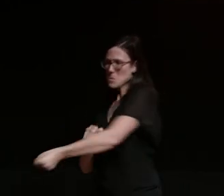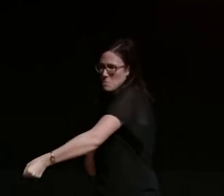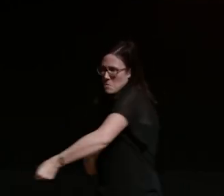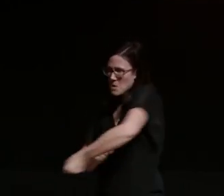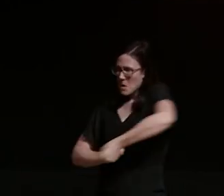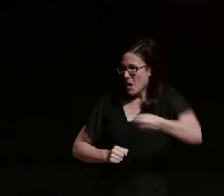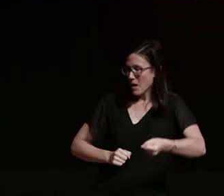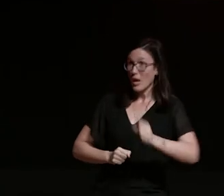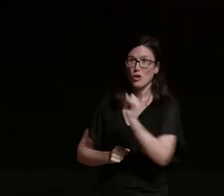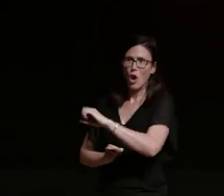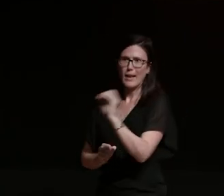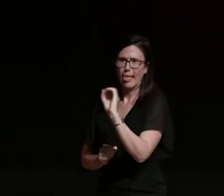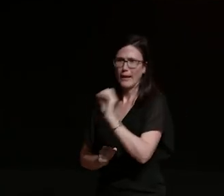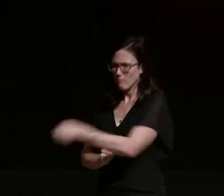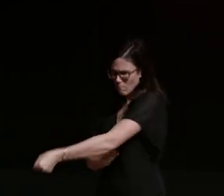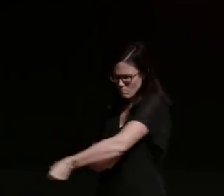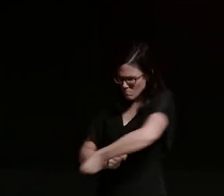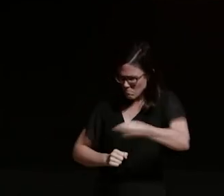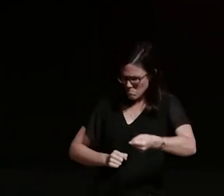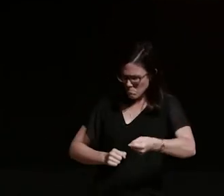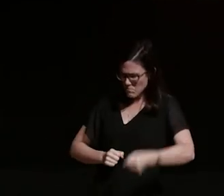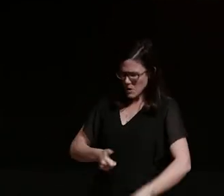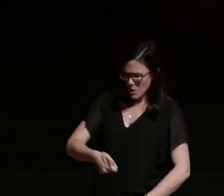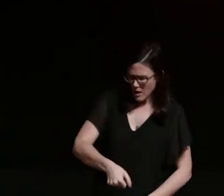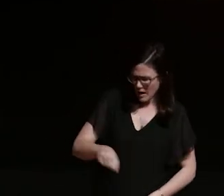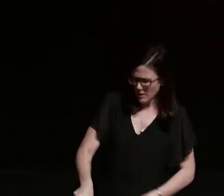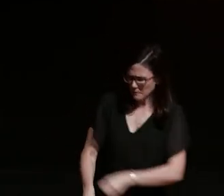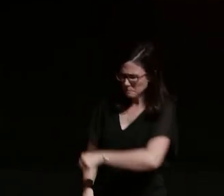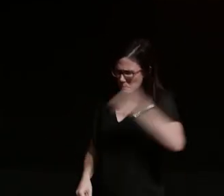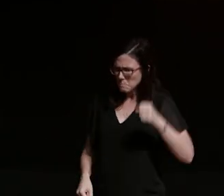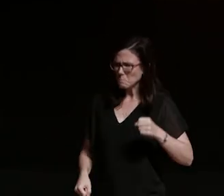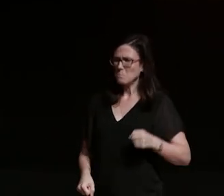knocking unclicked his seatbelt pulled him out saw his wallet on the side door grabbed his